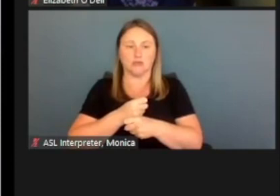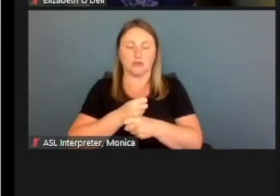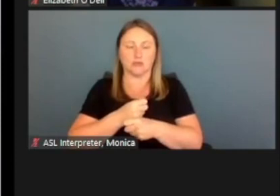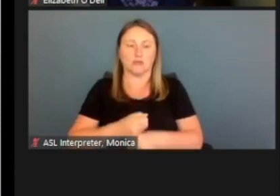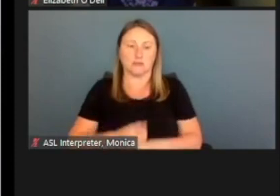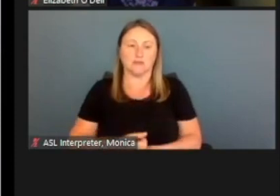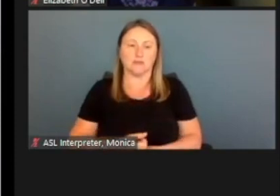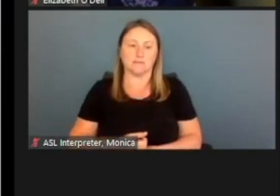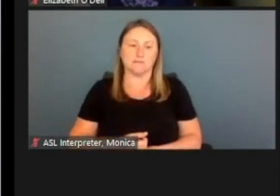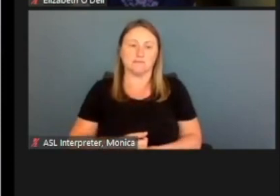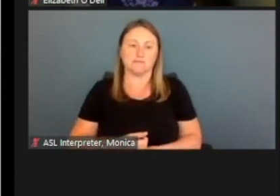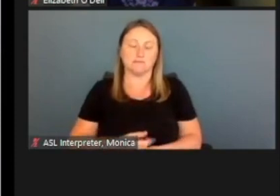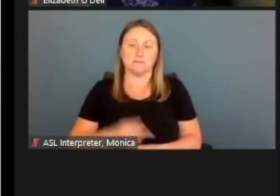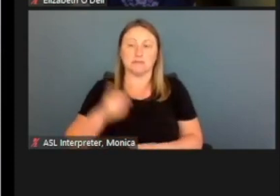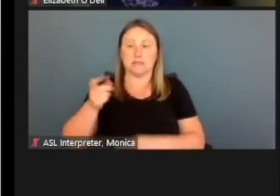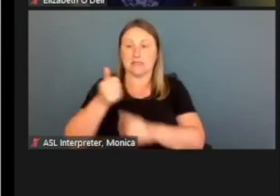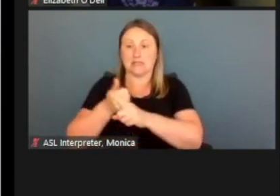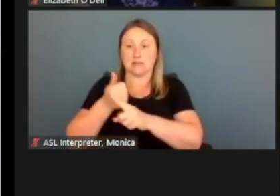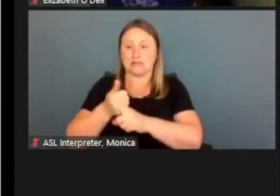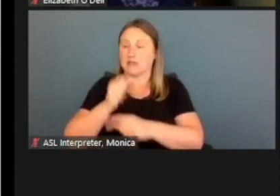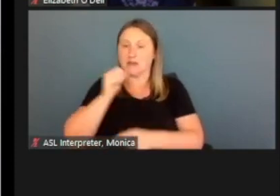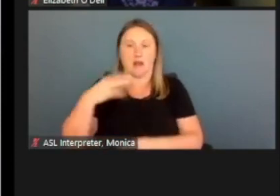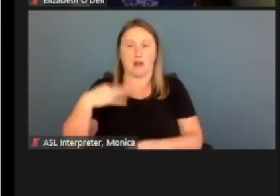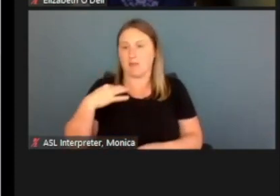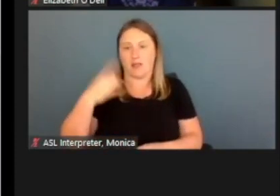And he is not applying for medical assistance.